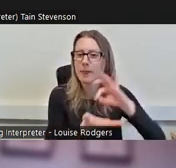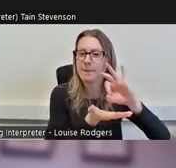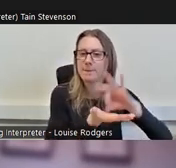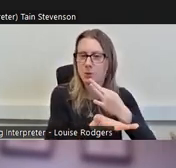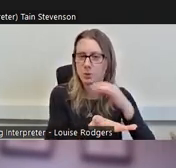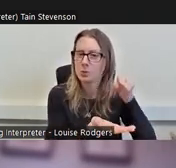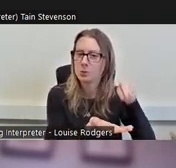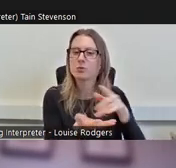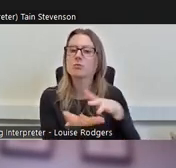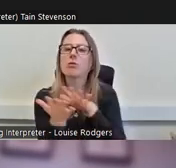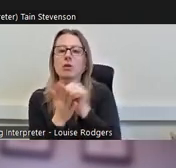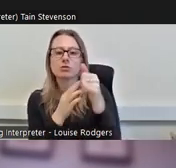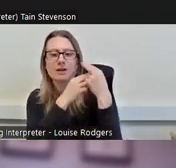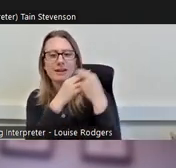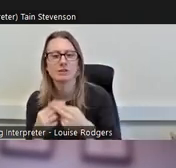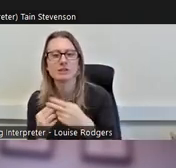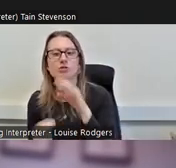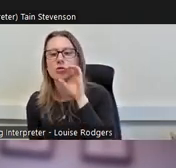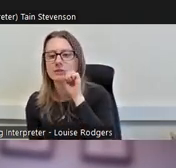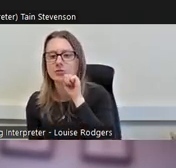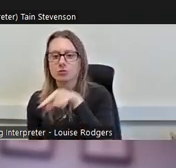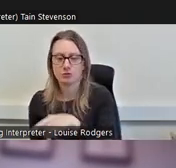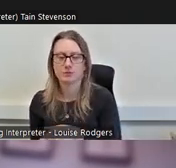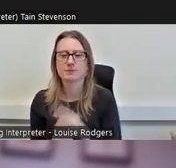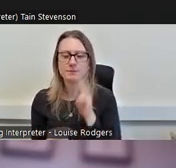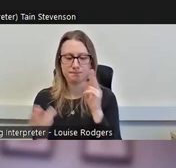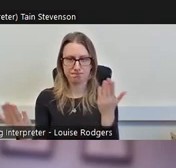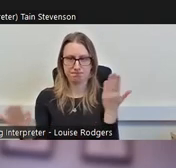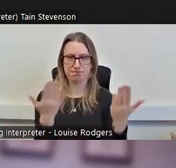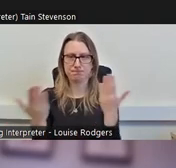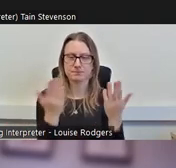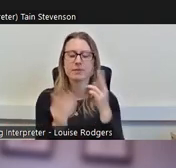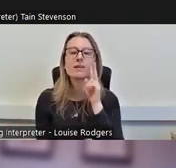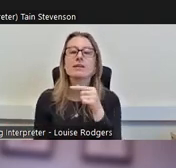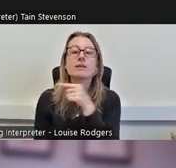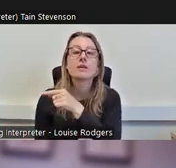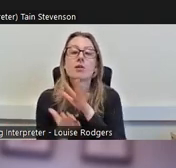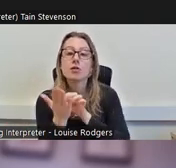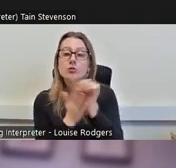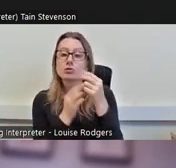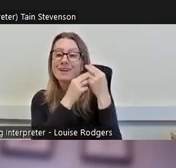culture and heritage is the orange bars—we can see that for culture and heritage volunteering,